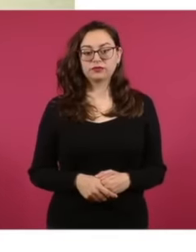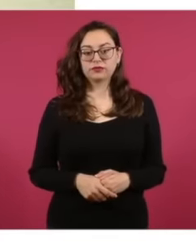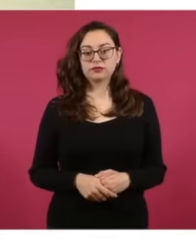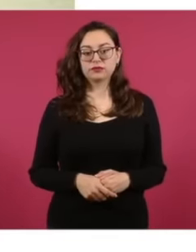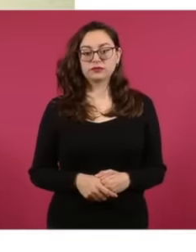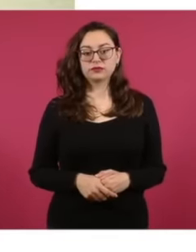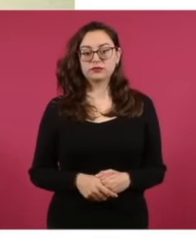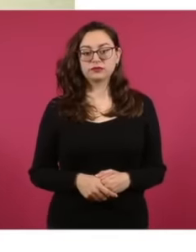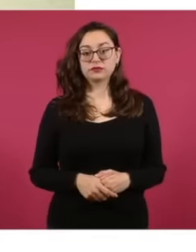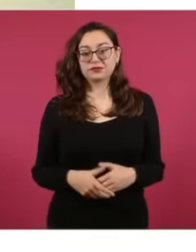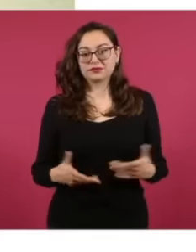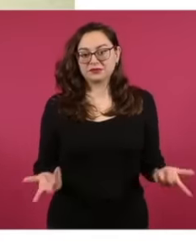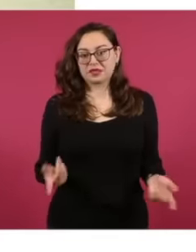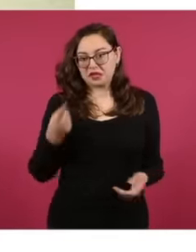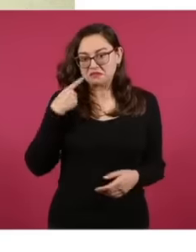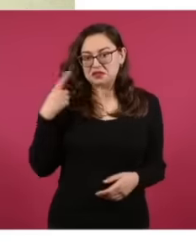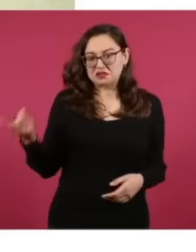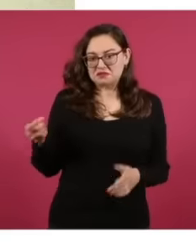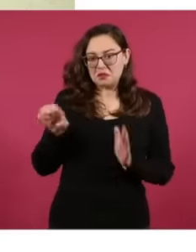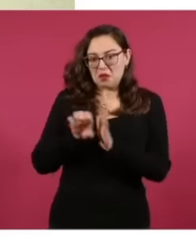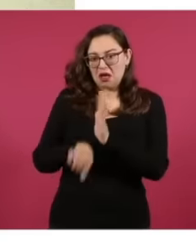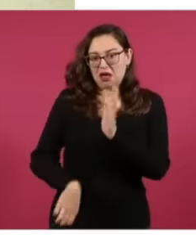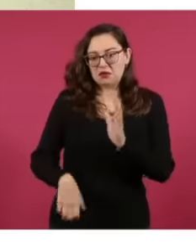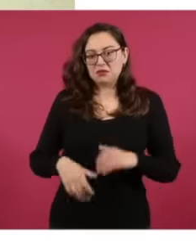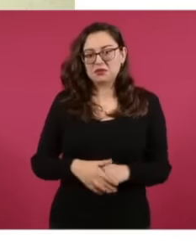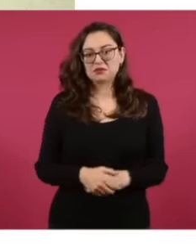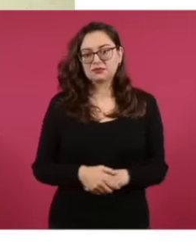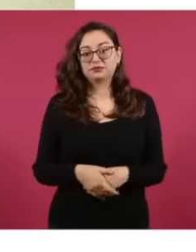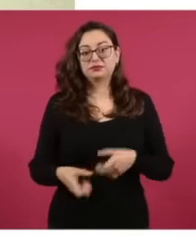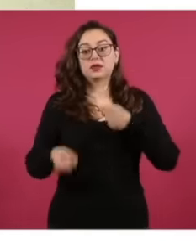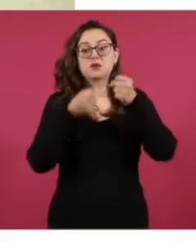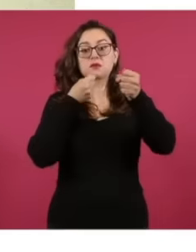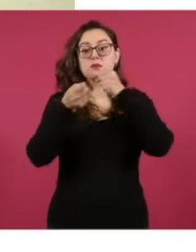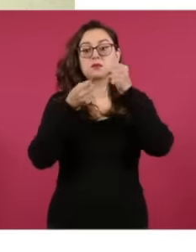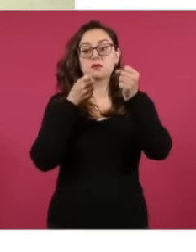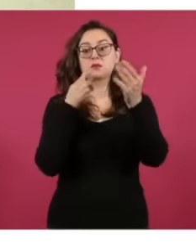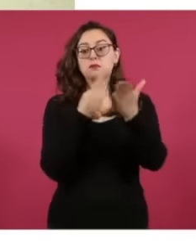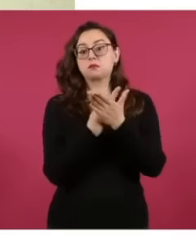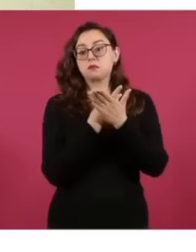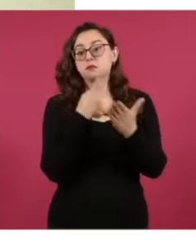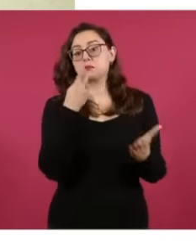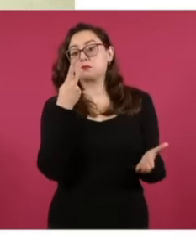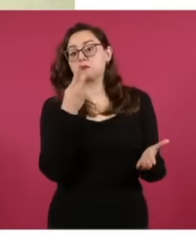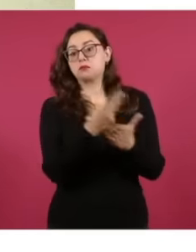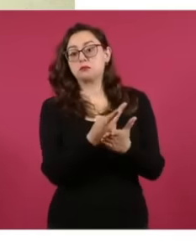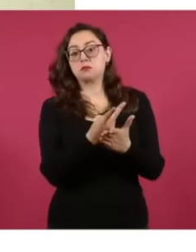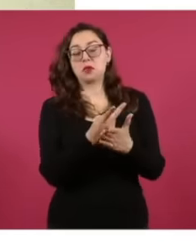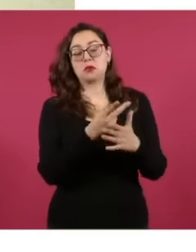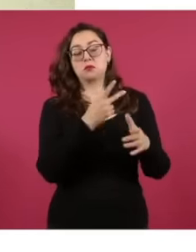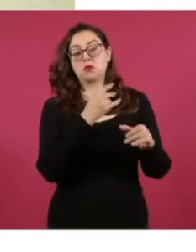the world prize for journalism, the Nobel Prize, the publisher twice.